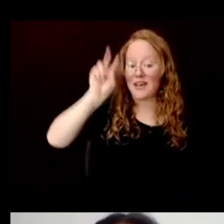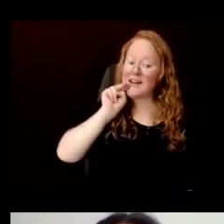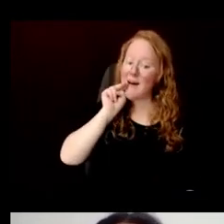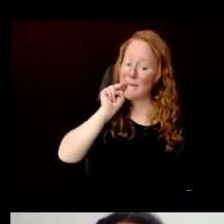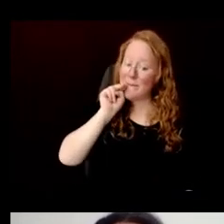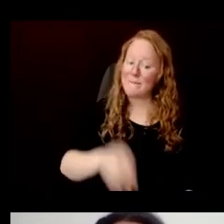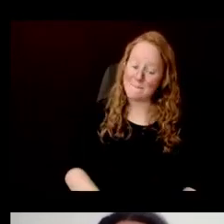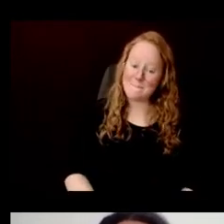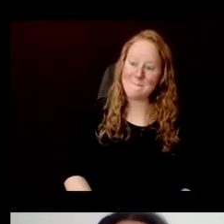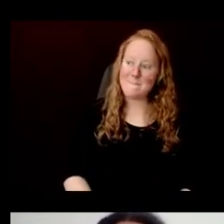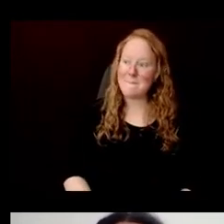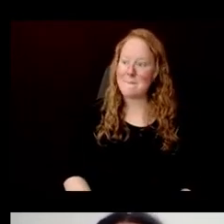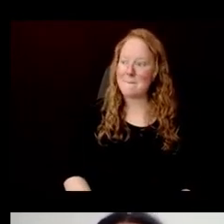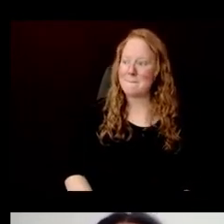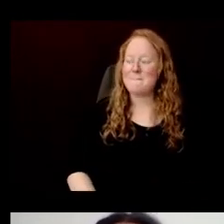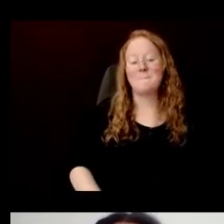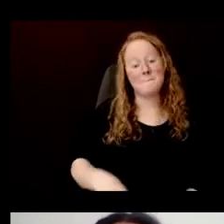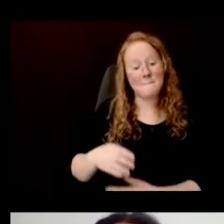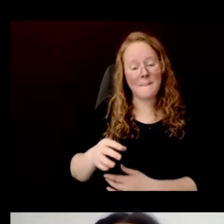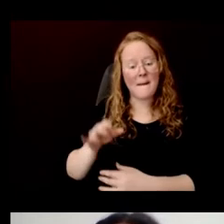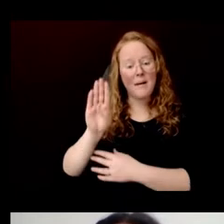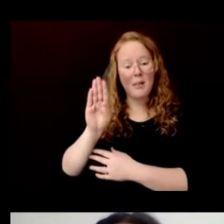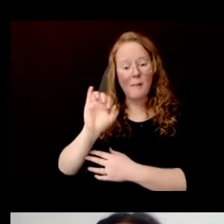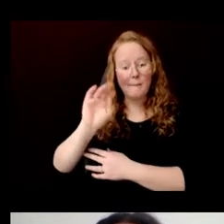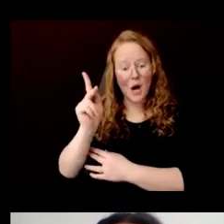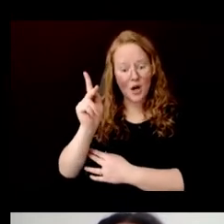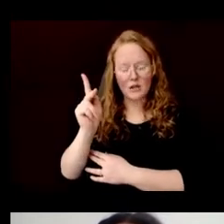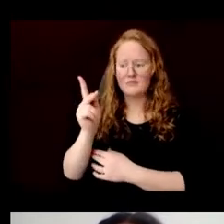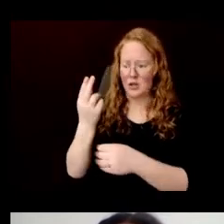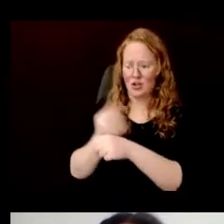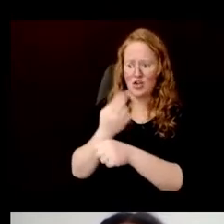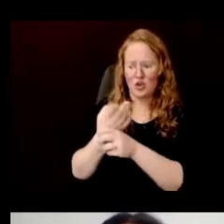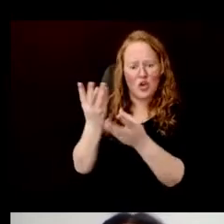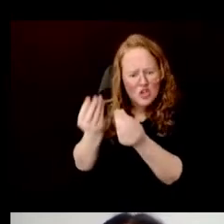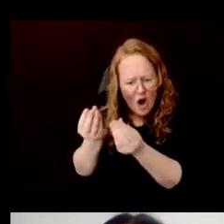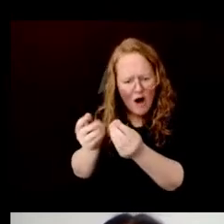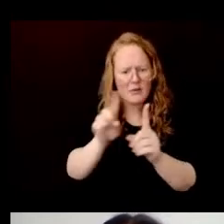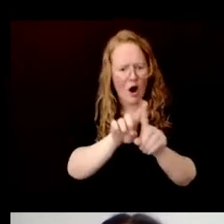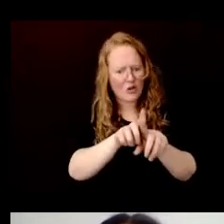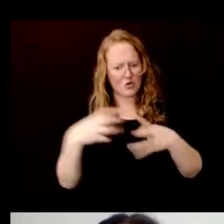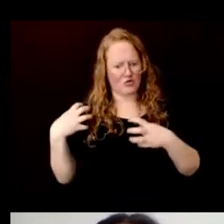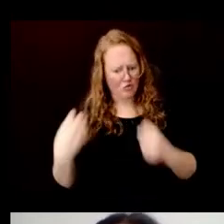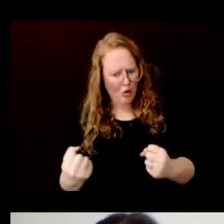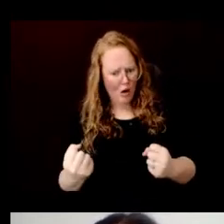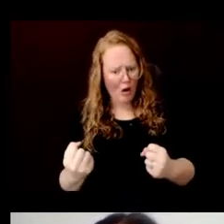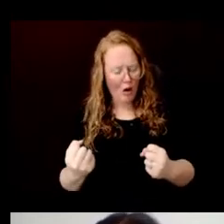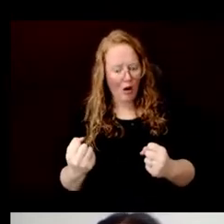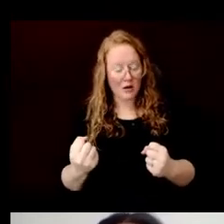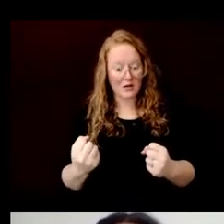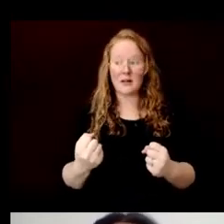The bark of the dó tree is used to make this very soft but also strong and durable paper called dó as well.